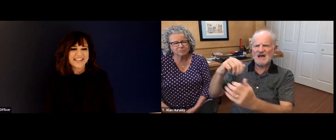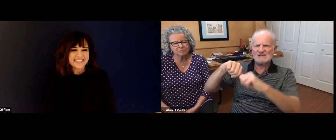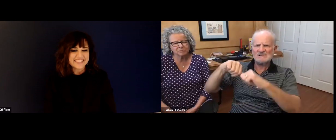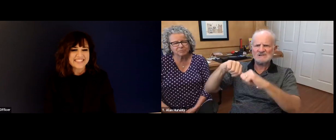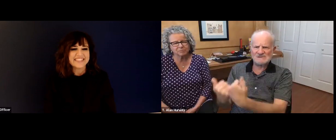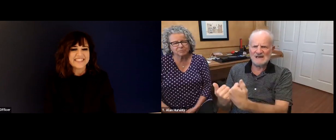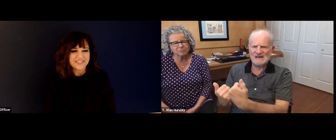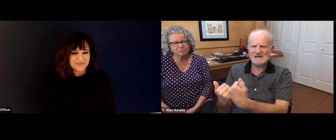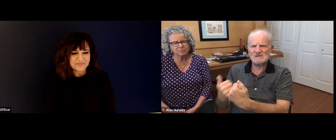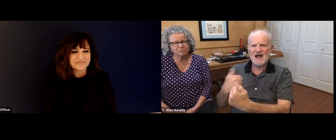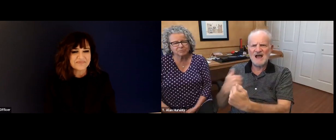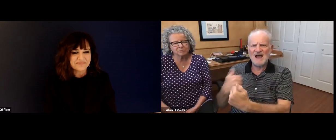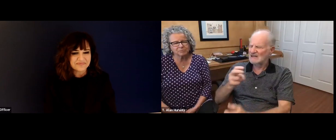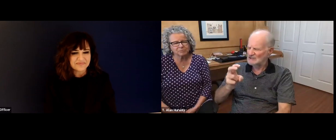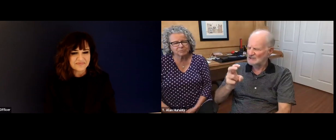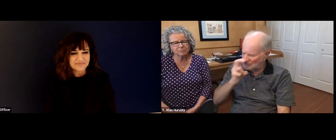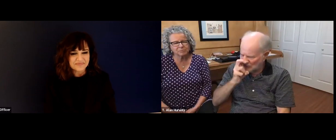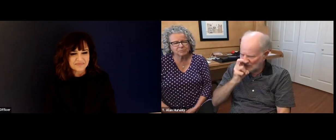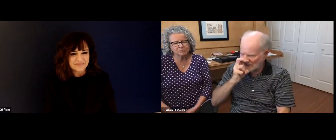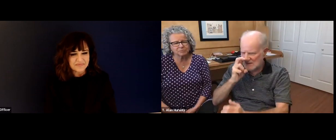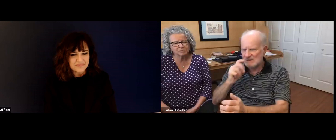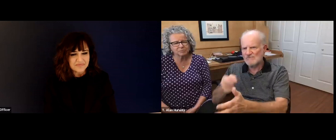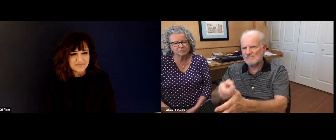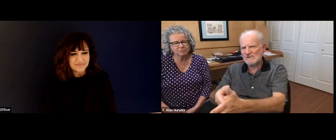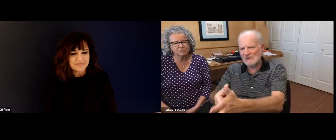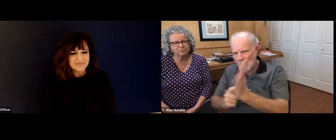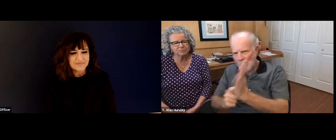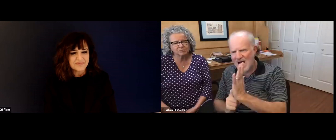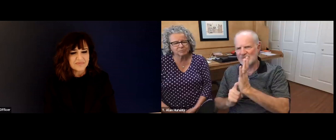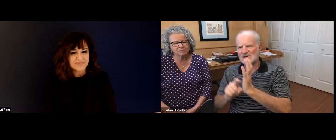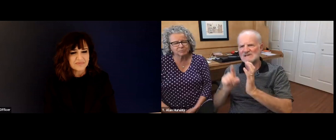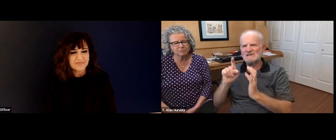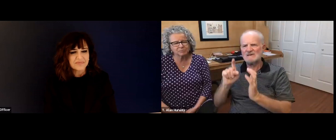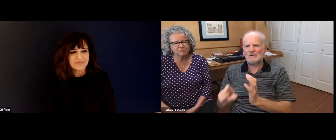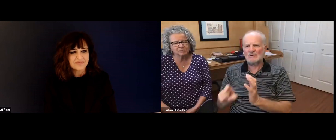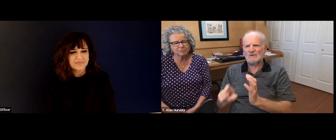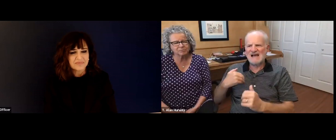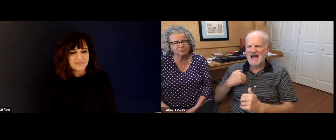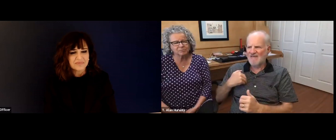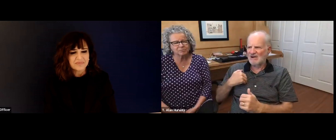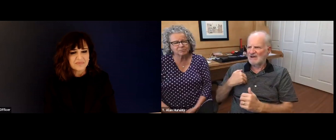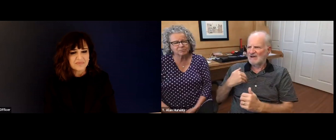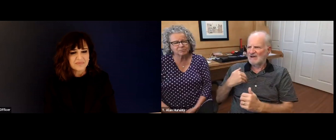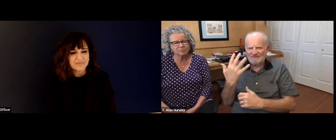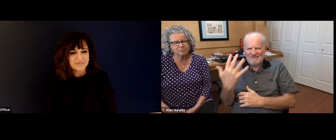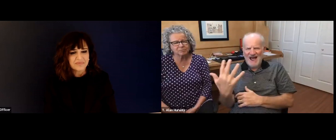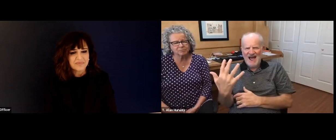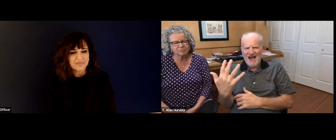myself. And the credit aging, accreditation body, the National